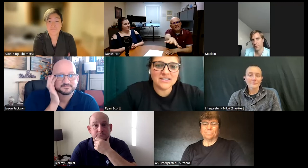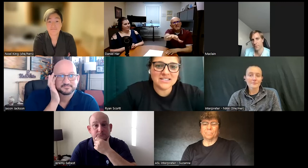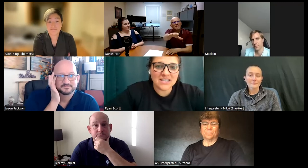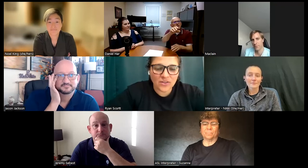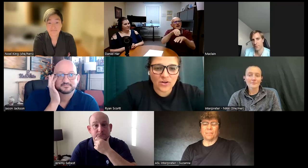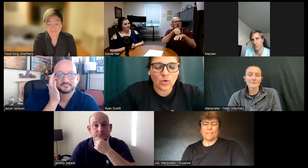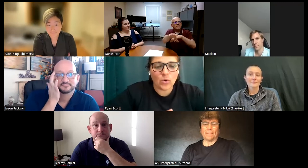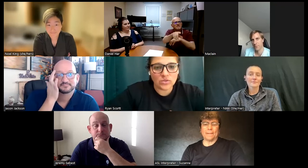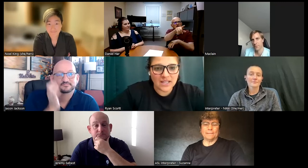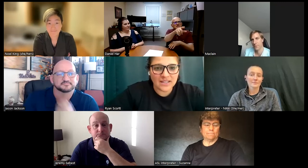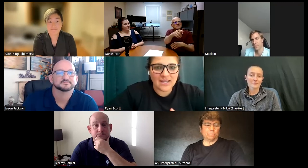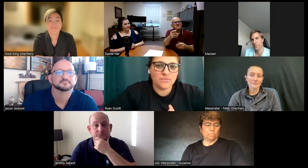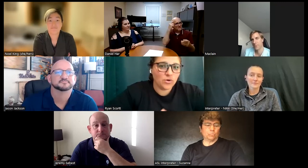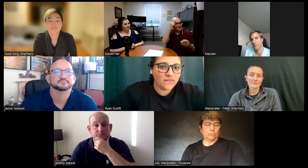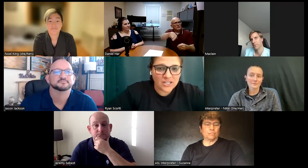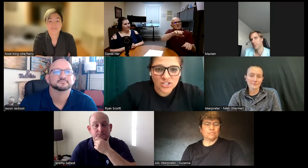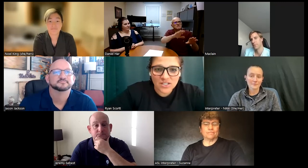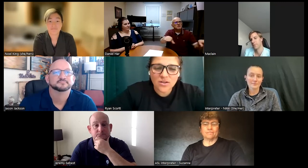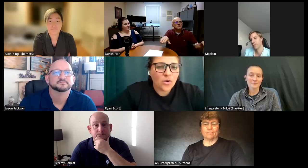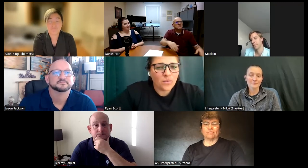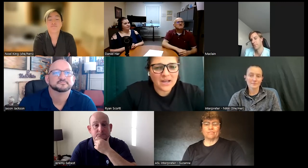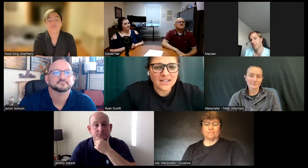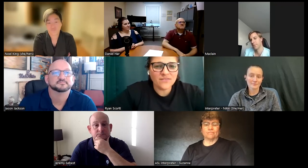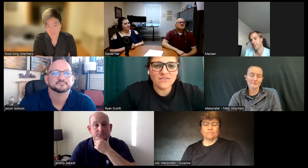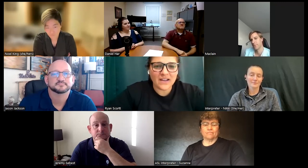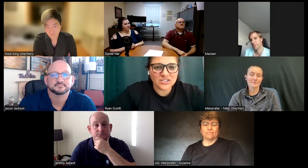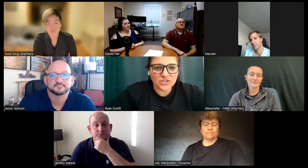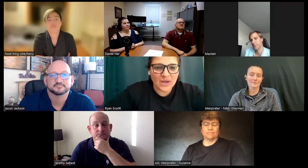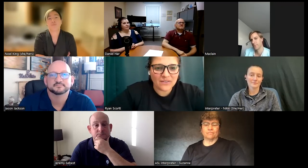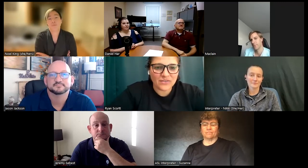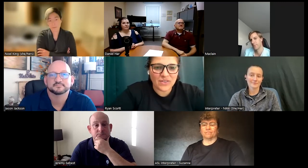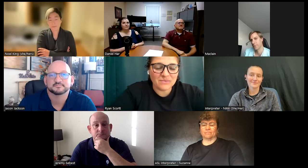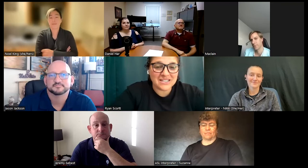wanting to set their goals in motivation what kind of advice do you have for them